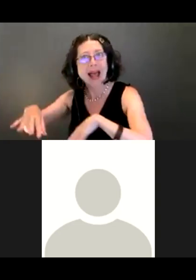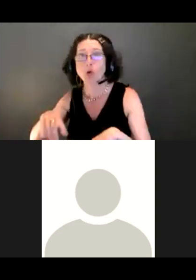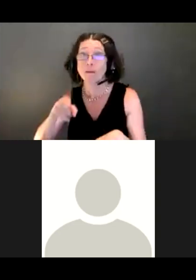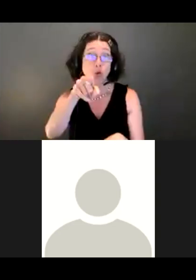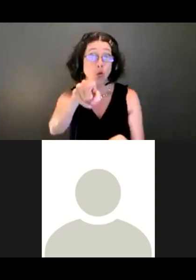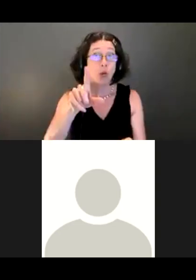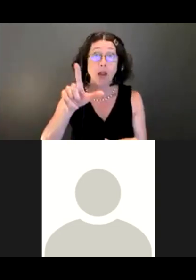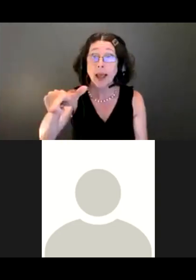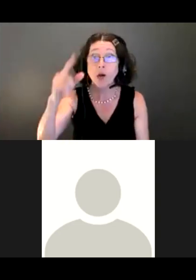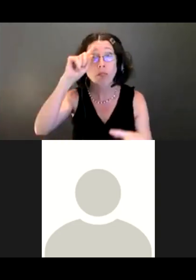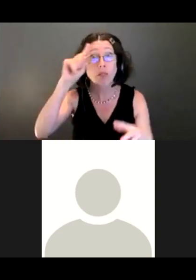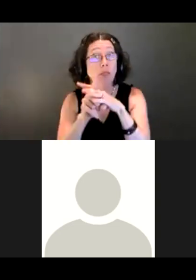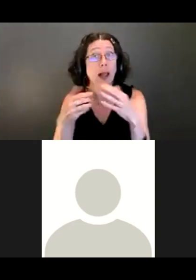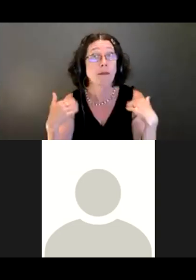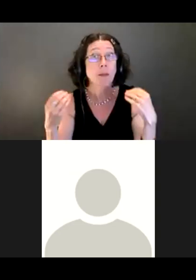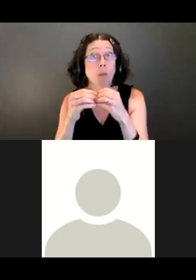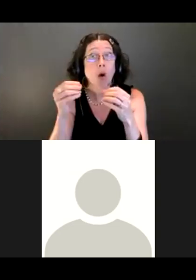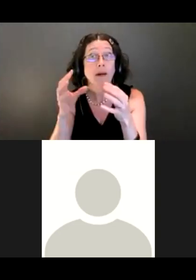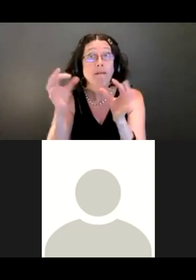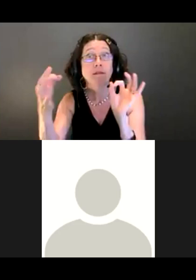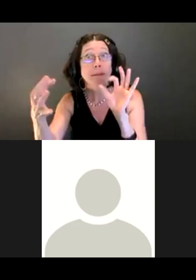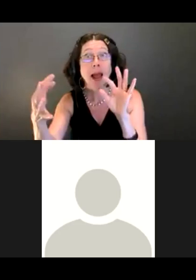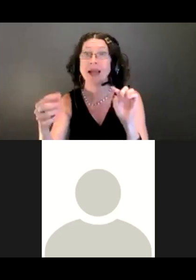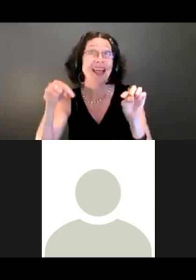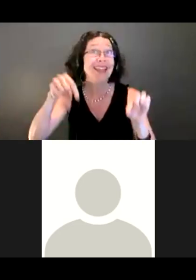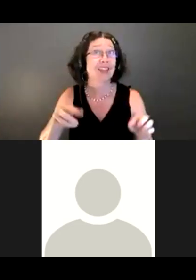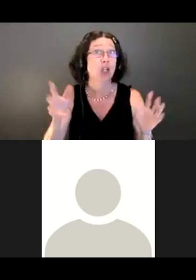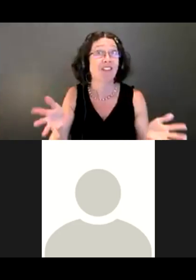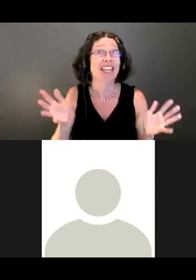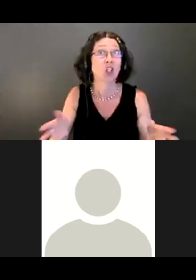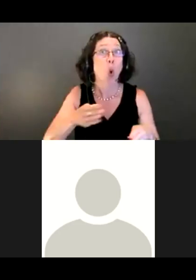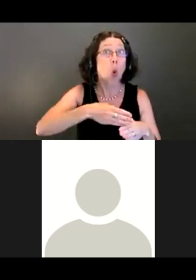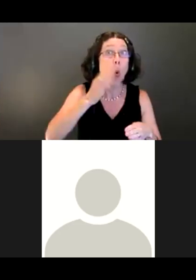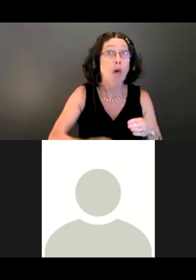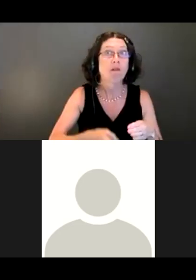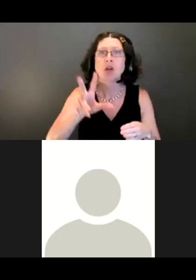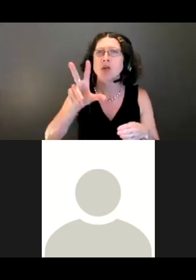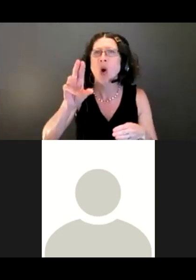The online open house will be up for a few more weeks, and you can always contact us.